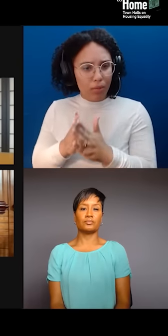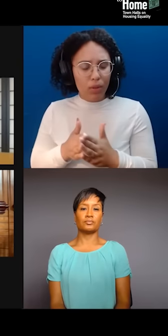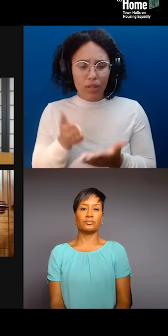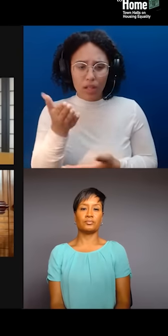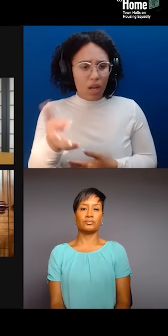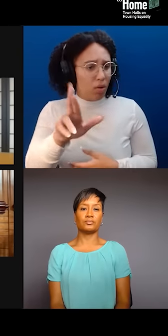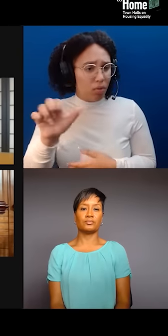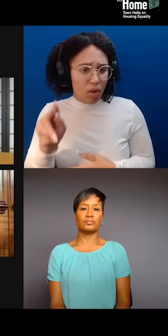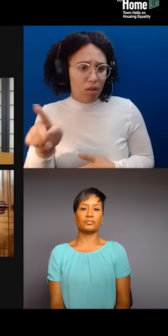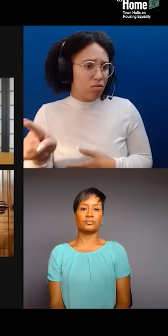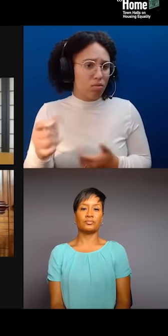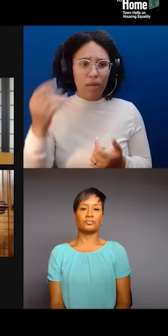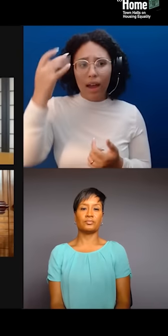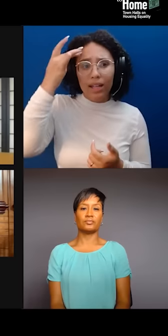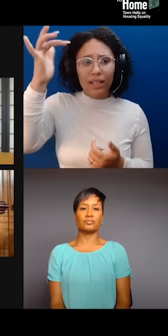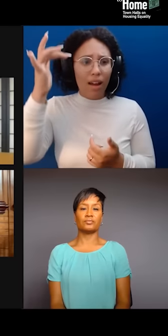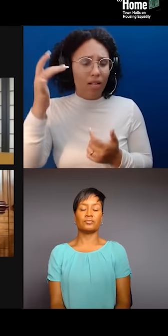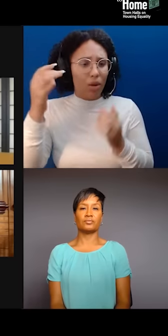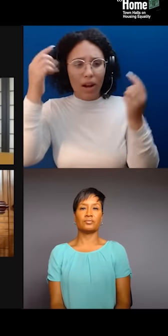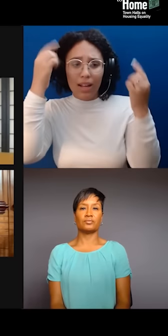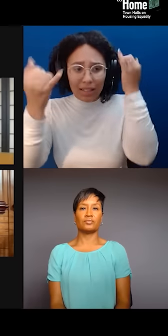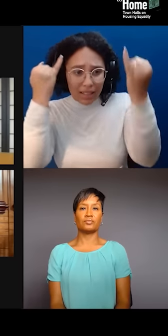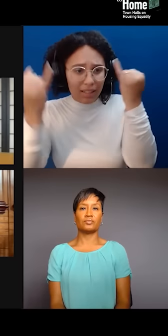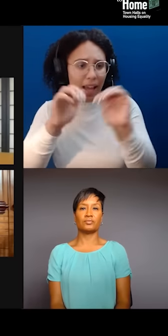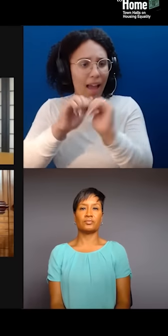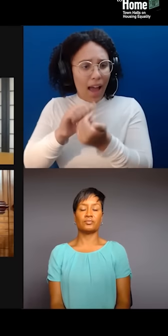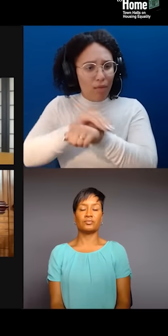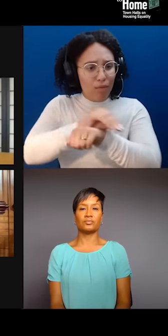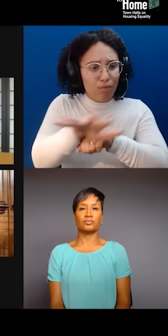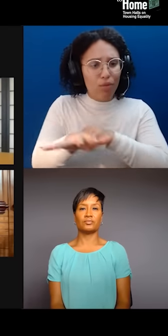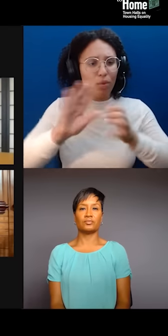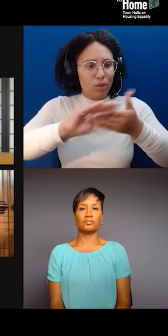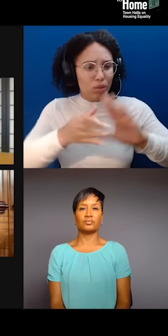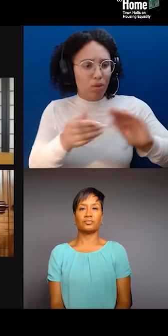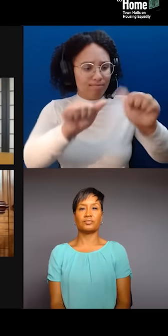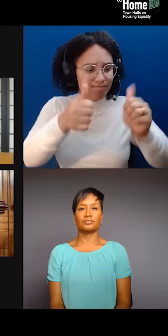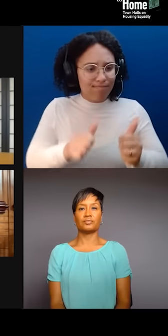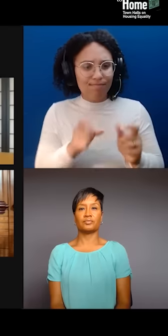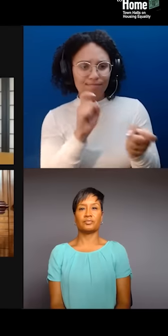that could be helpful for others? Well, one thing I learned, first of all, about the media, they have built you up and tear you down.